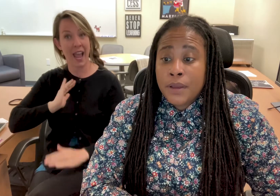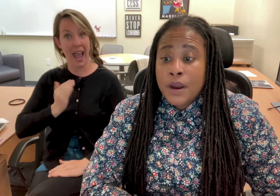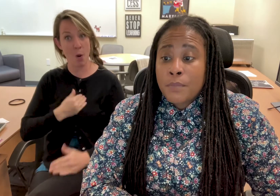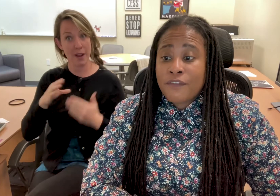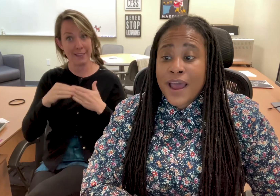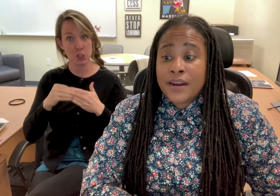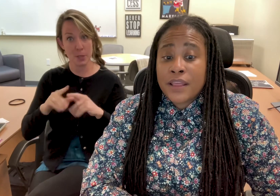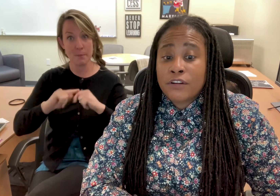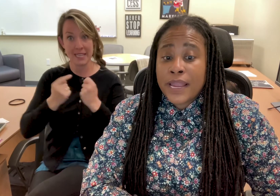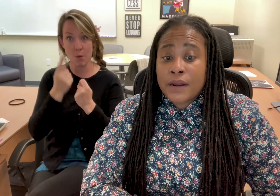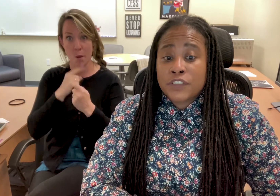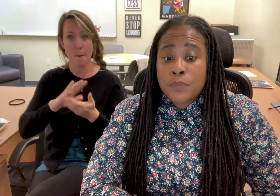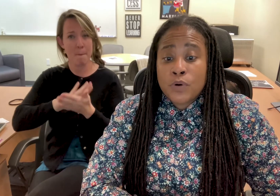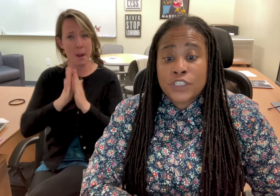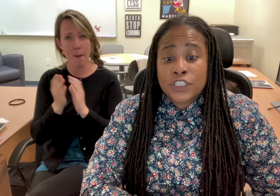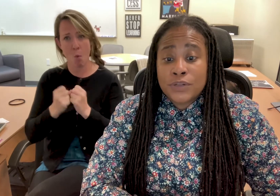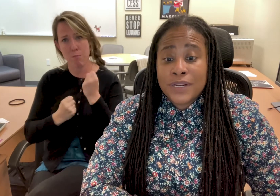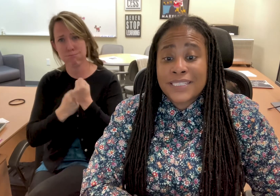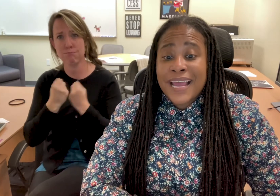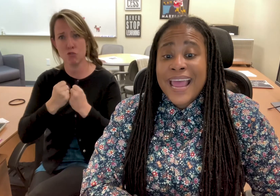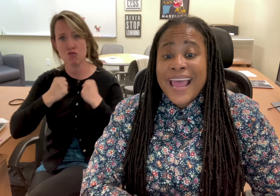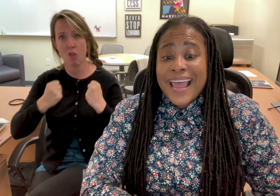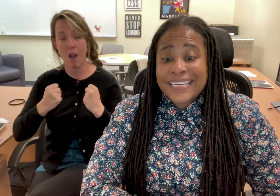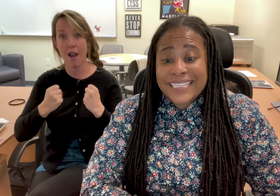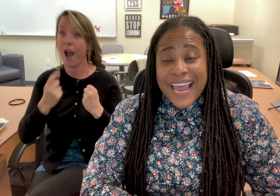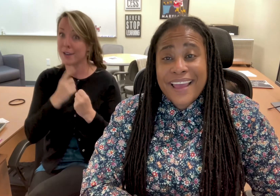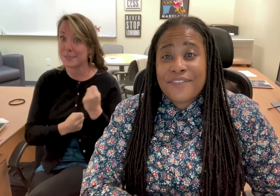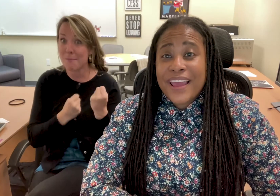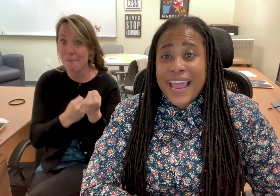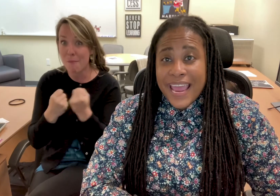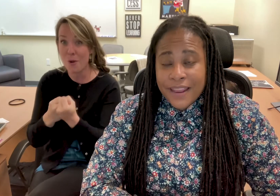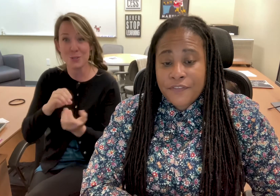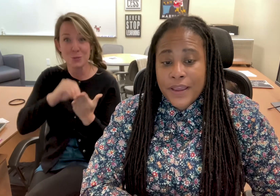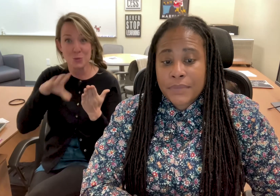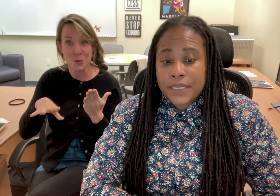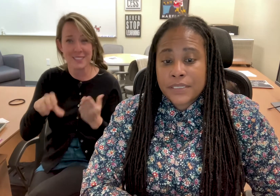and provide another layer of support to students, staff, and families.